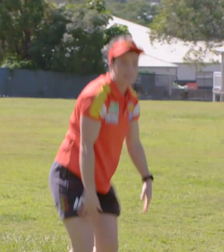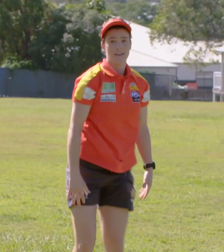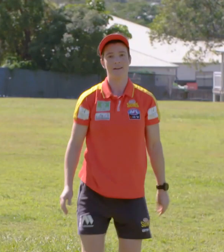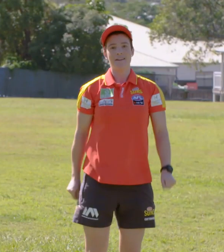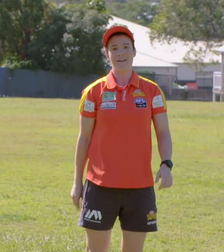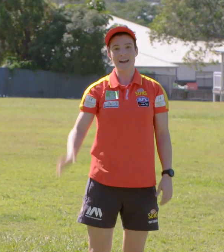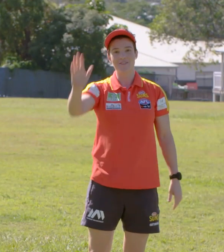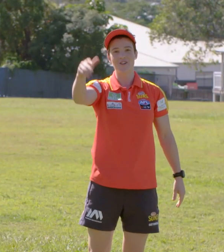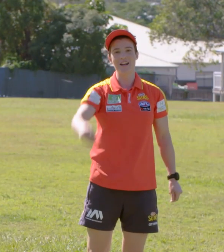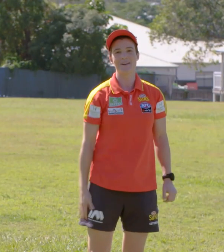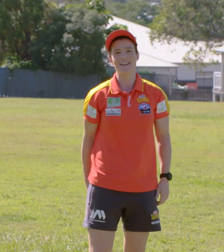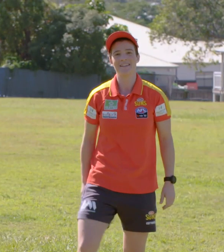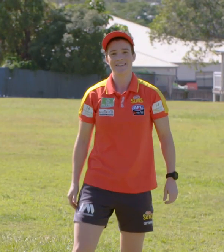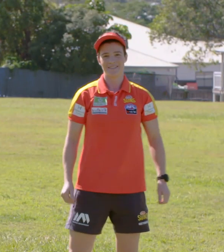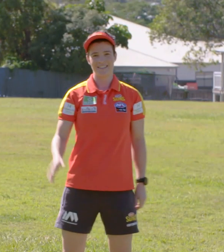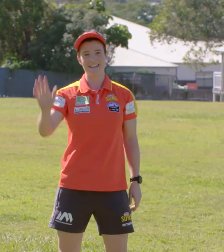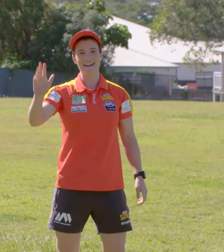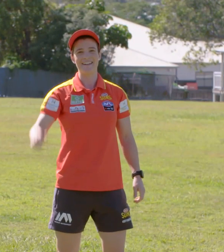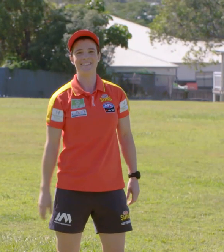Thanks for joining me. See you later!